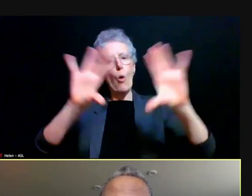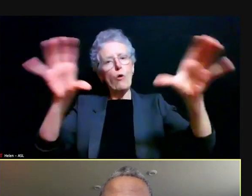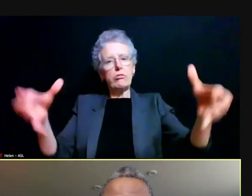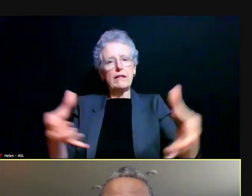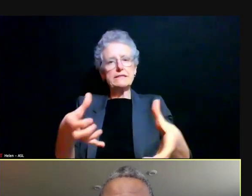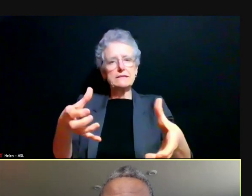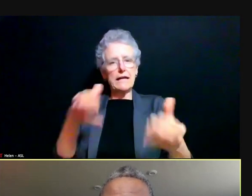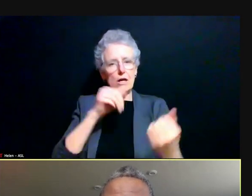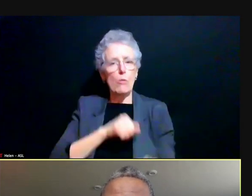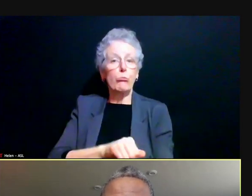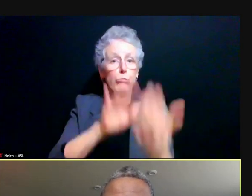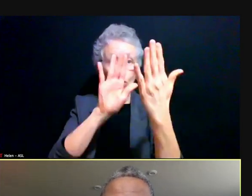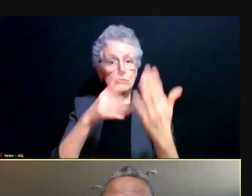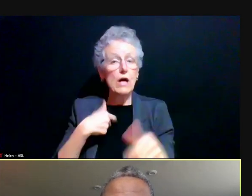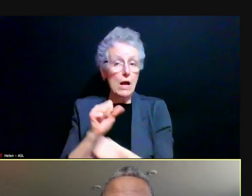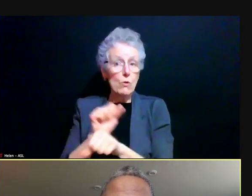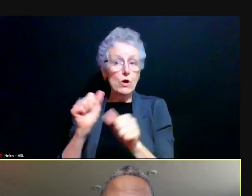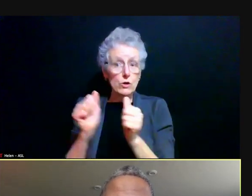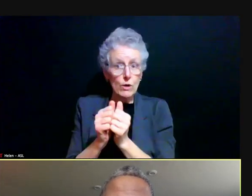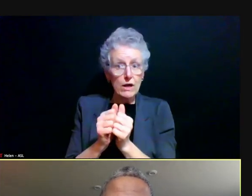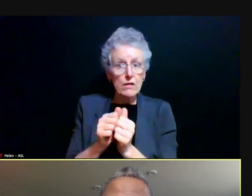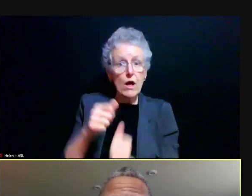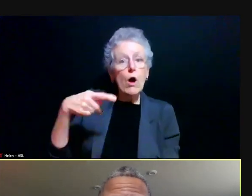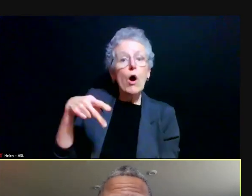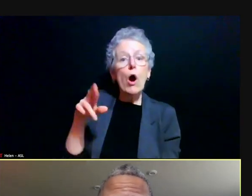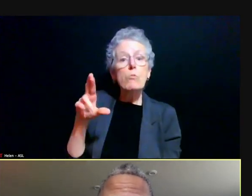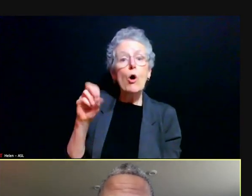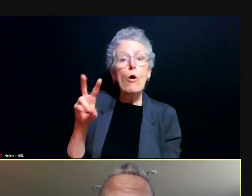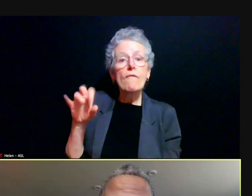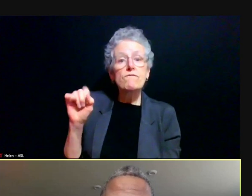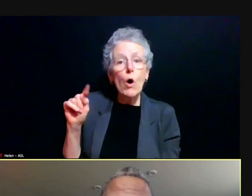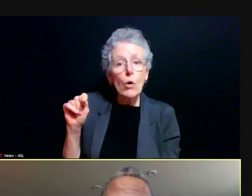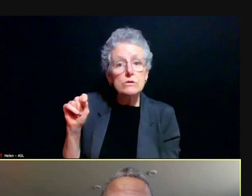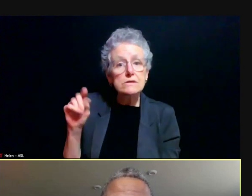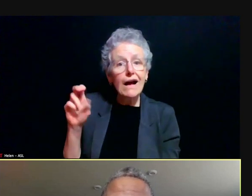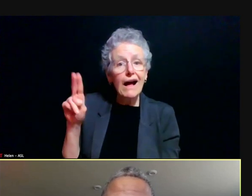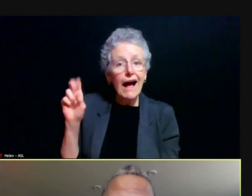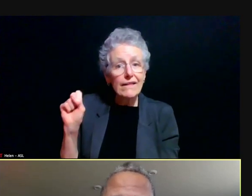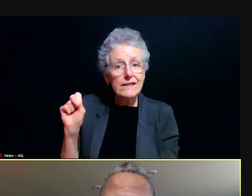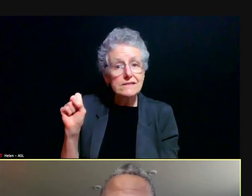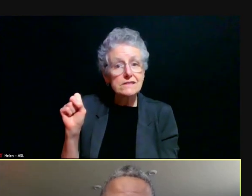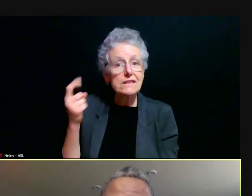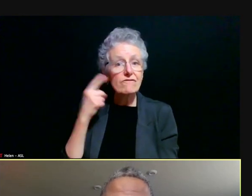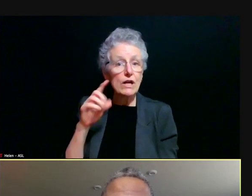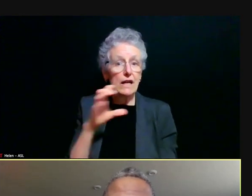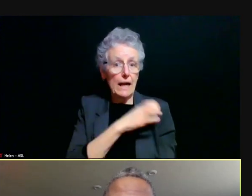And I've worked with provost Collins to convene a collaborative committee of very talented people